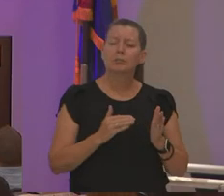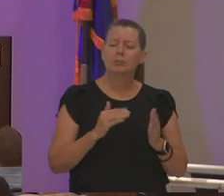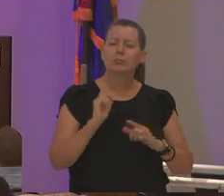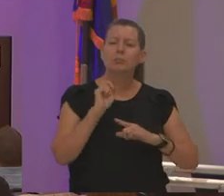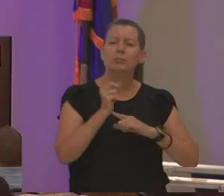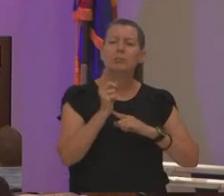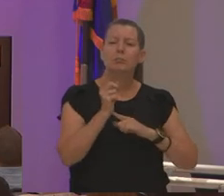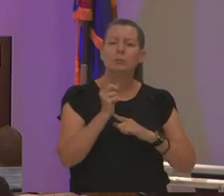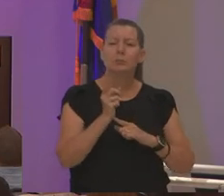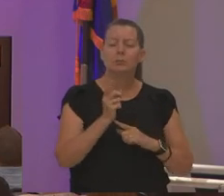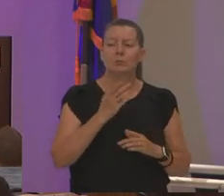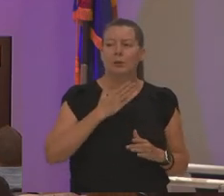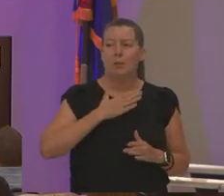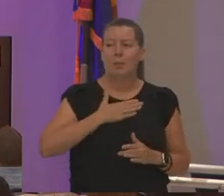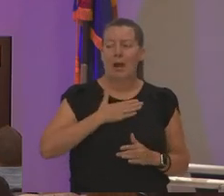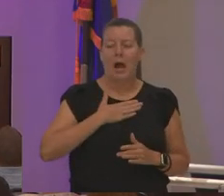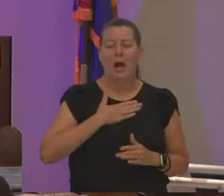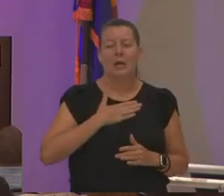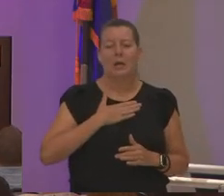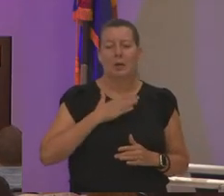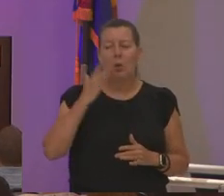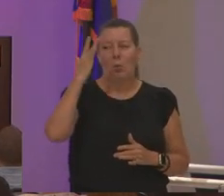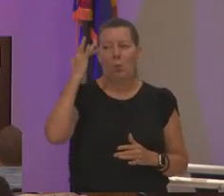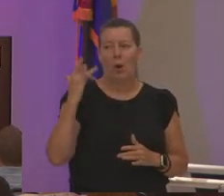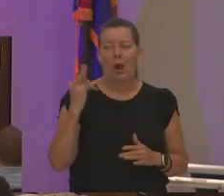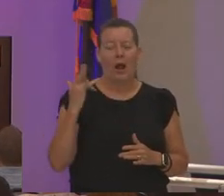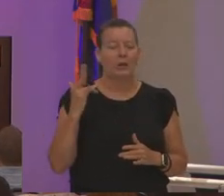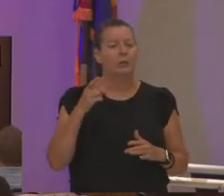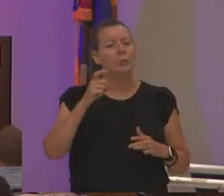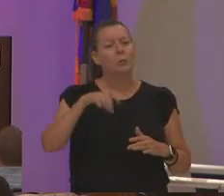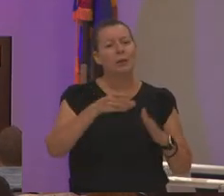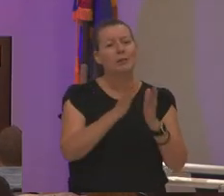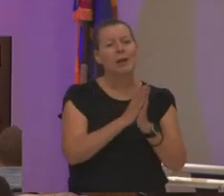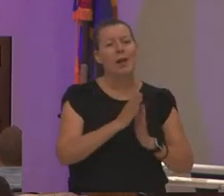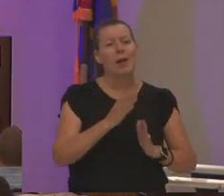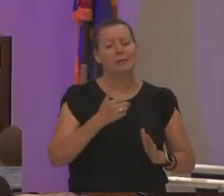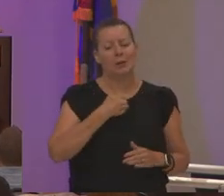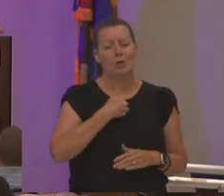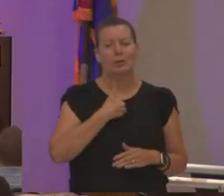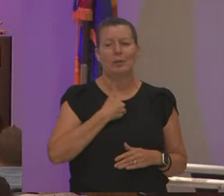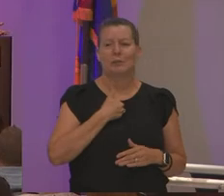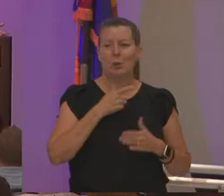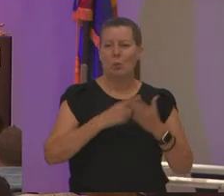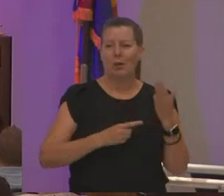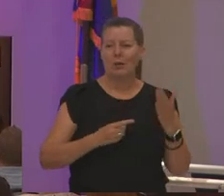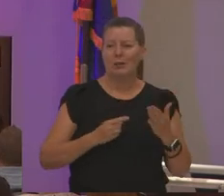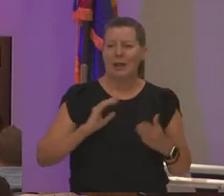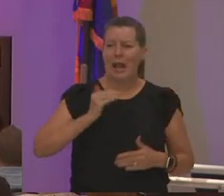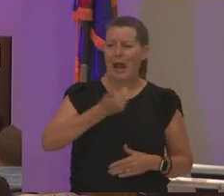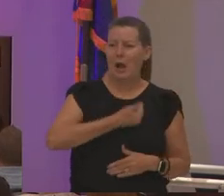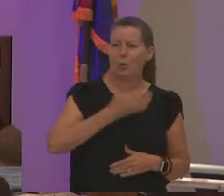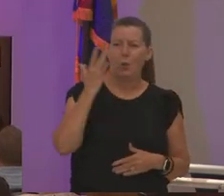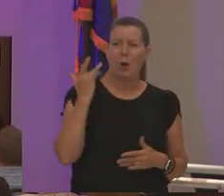what my why is because we have to ask ourselves what is our why why do we come to work every day